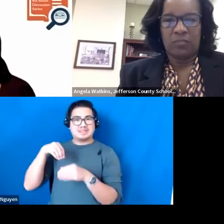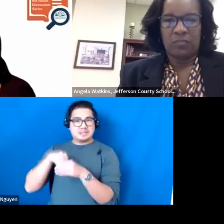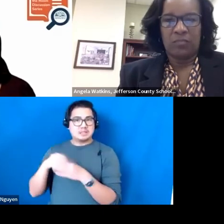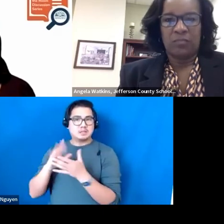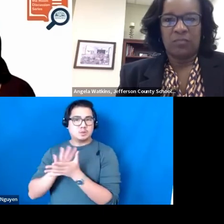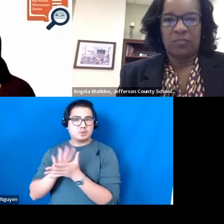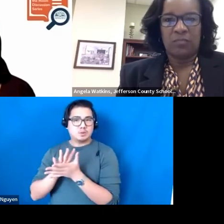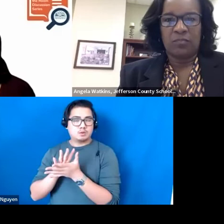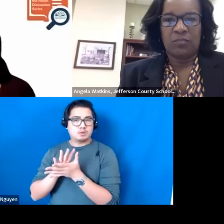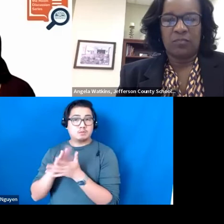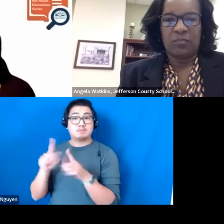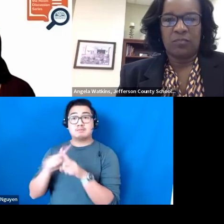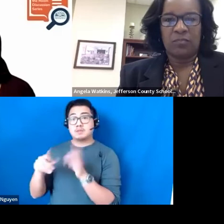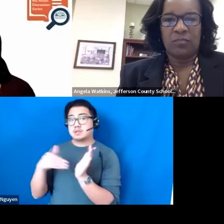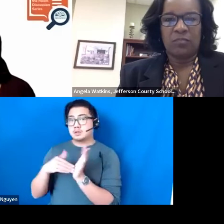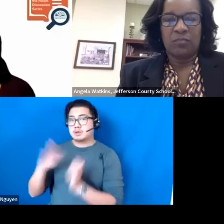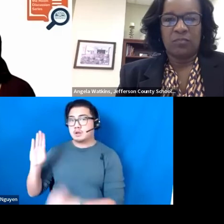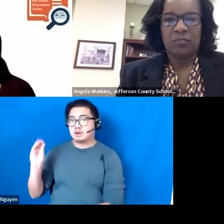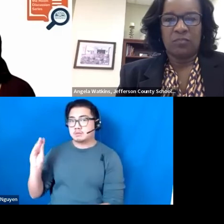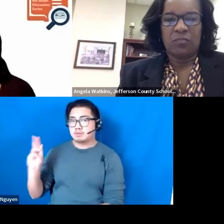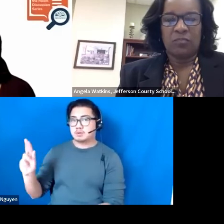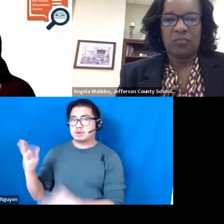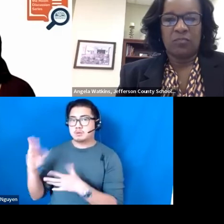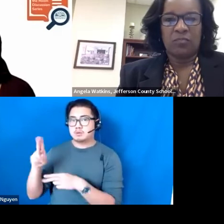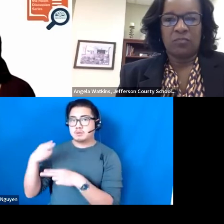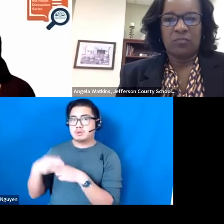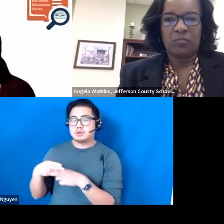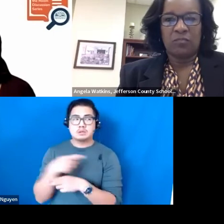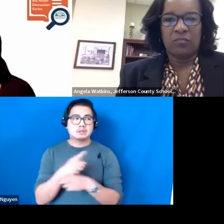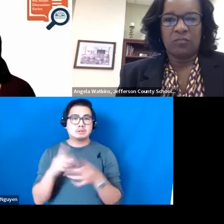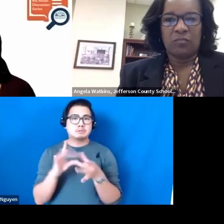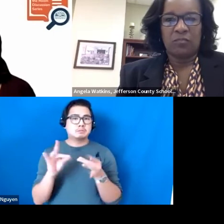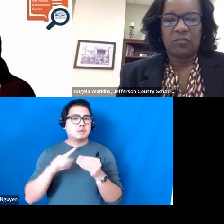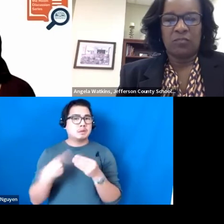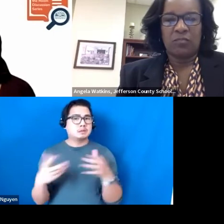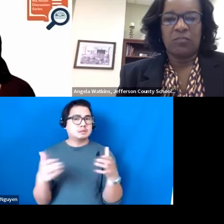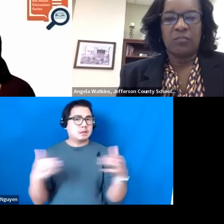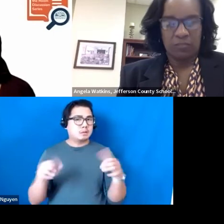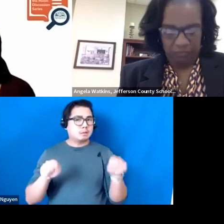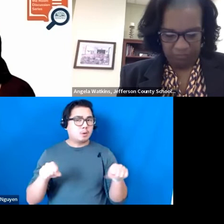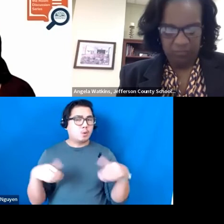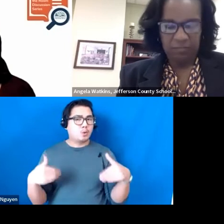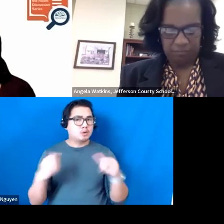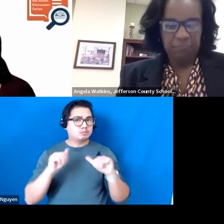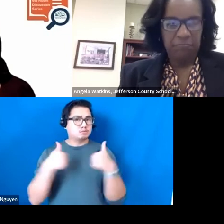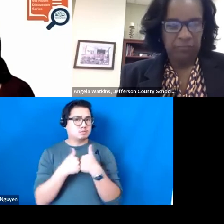As Dr. Booker mentioned when she talked about scalability, it can be a real challenge, and